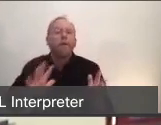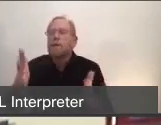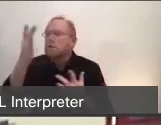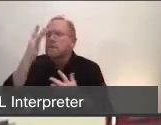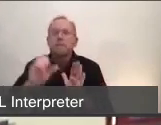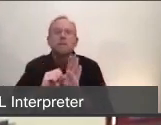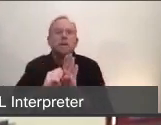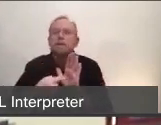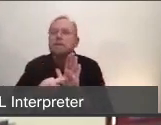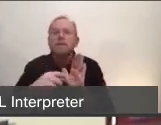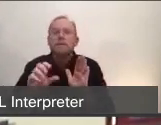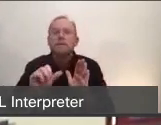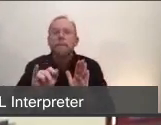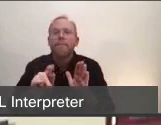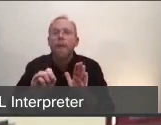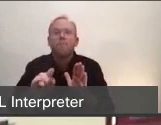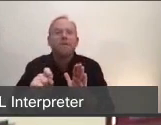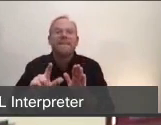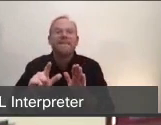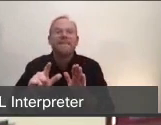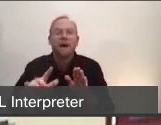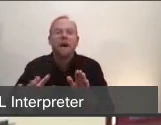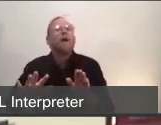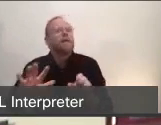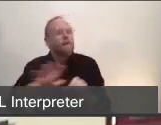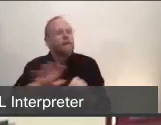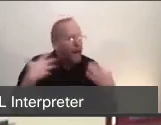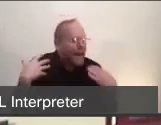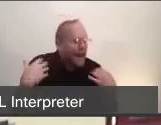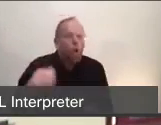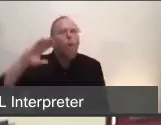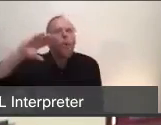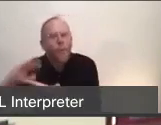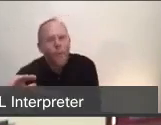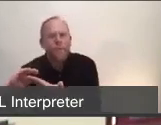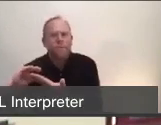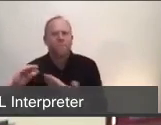or nearly completely go away. (Laine, offscreen) That's good news. That's good news.